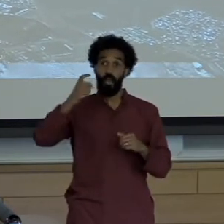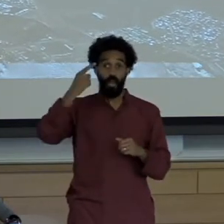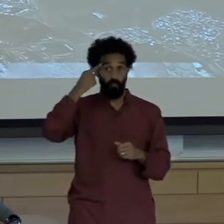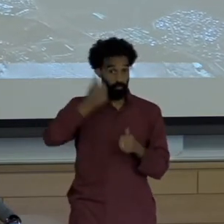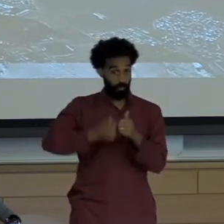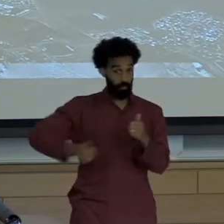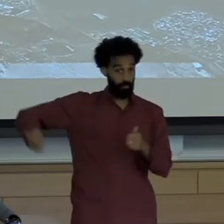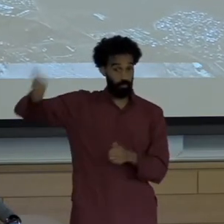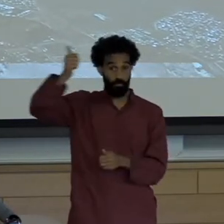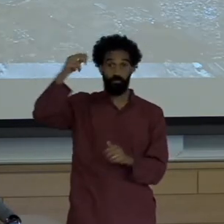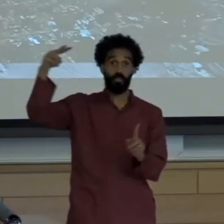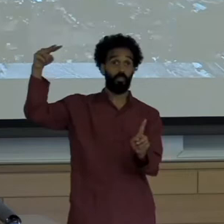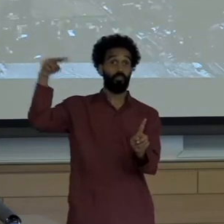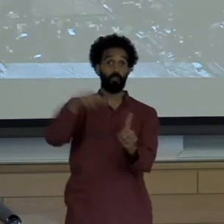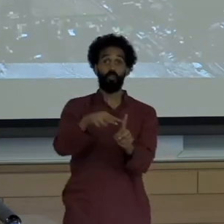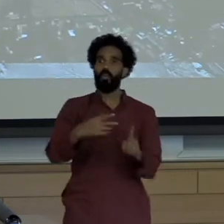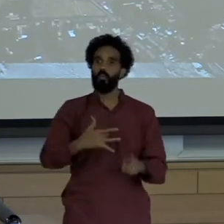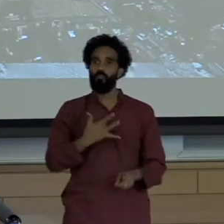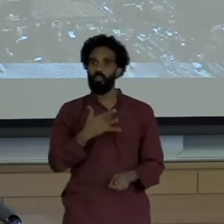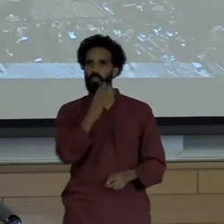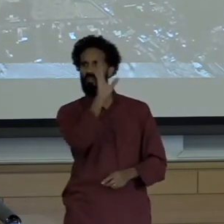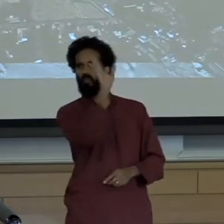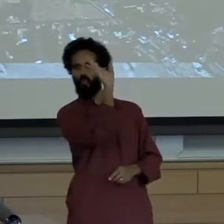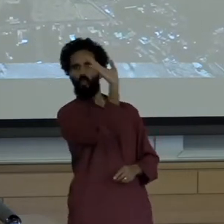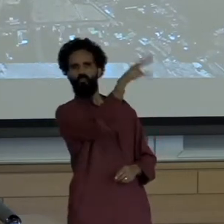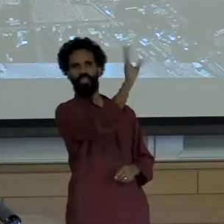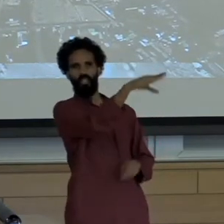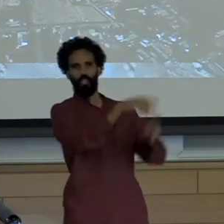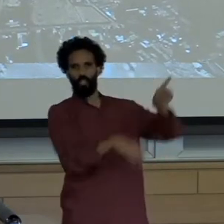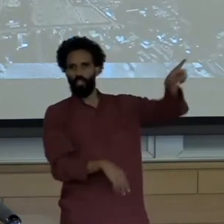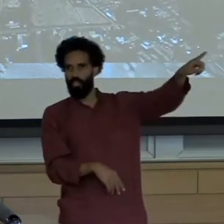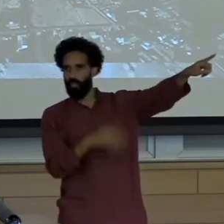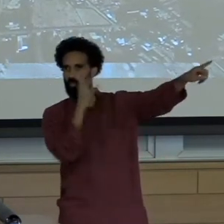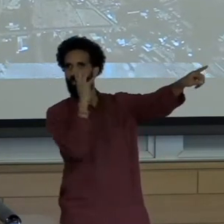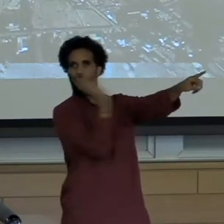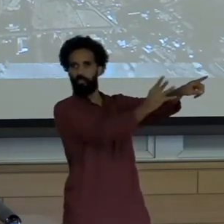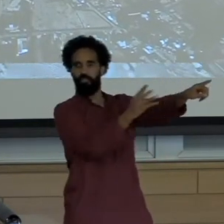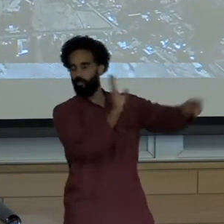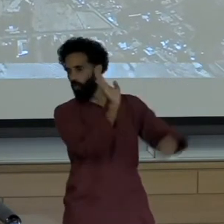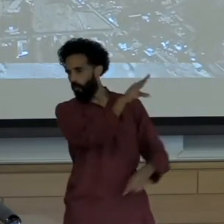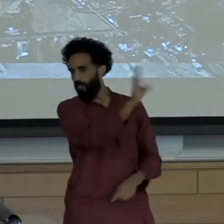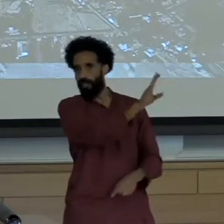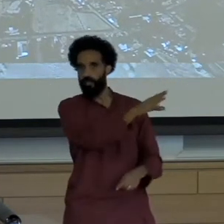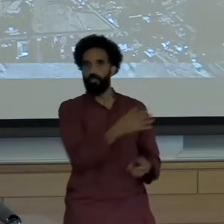happens far away or in places that are ignored Because they are poor"